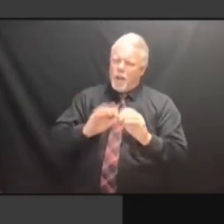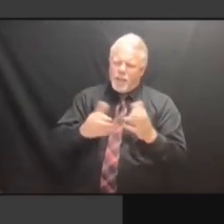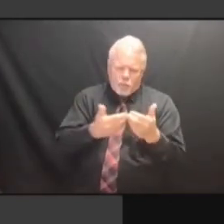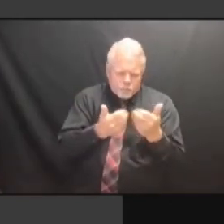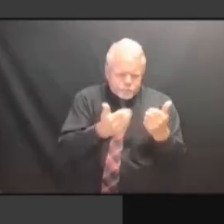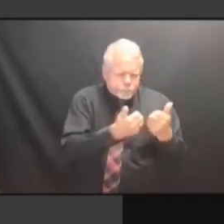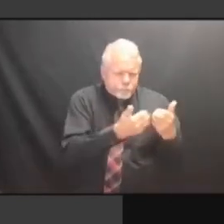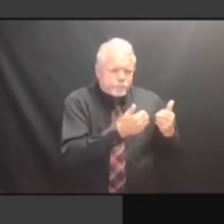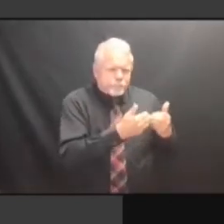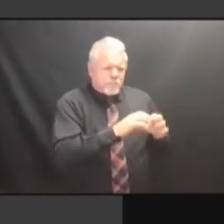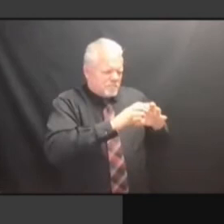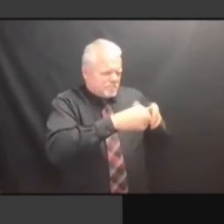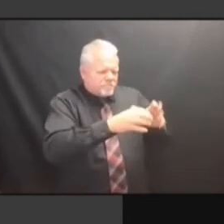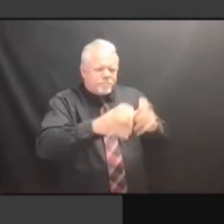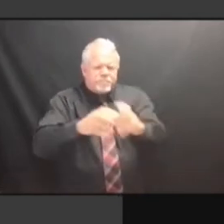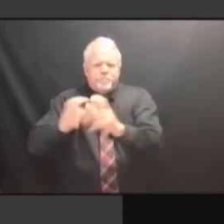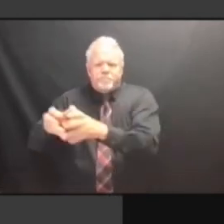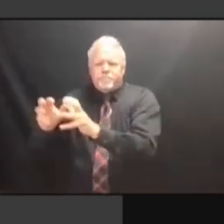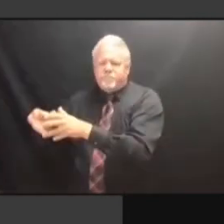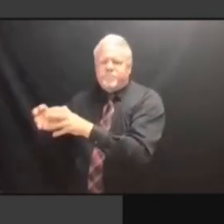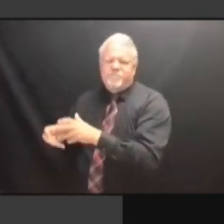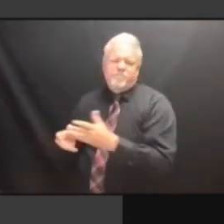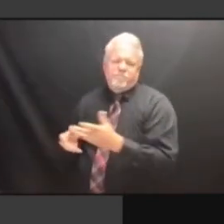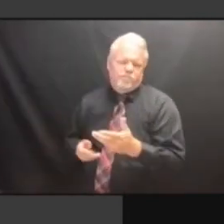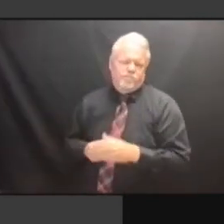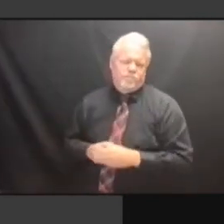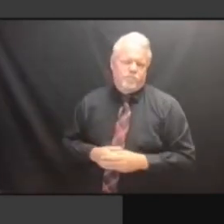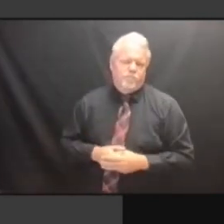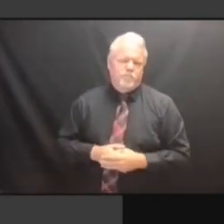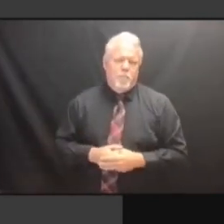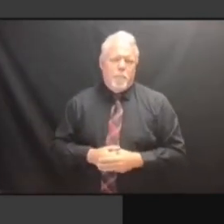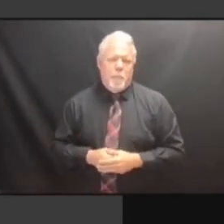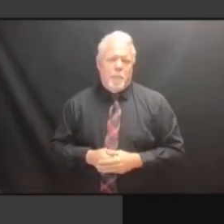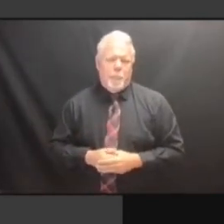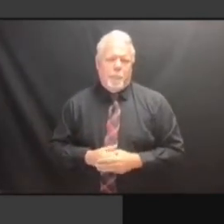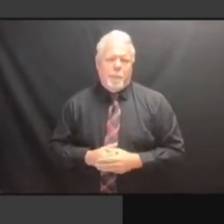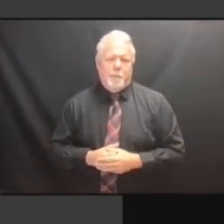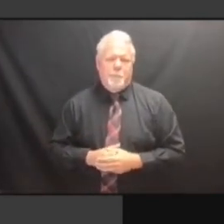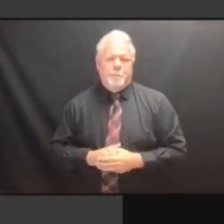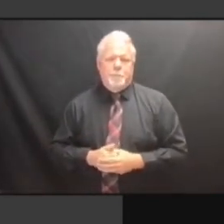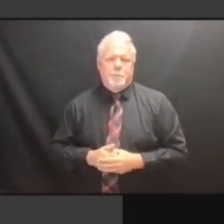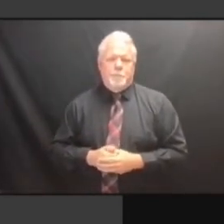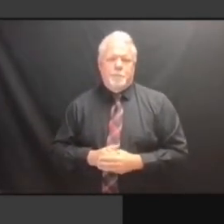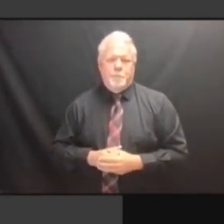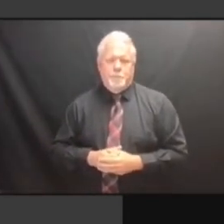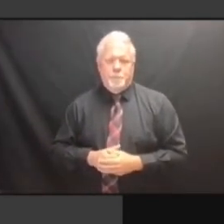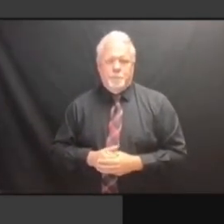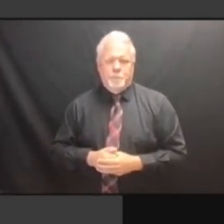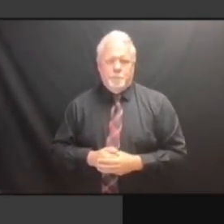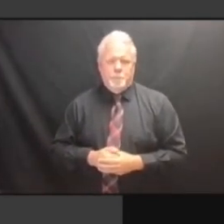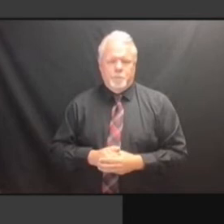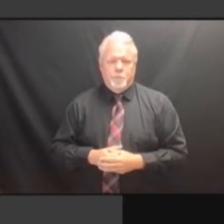WERE INVOLVED IN DETERMINING THAT, DID THEY LOOK AT THE THAT, DID THEY LOOK AT THE THAT, DID THEY LOOK AT THE BALLOT THAT, DID THEY LOOK AT THE BALLOT IMAGES, THAT, DID THEY LOOK AT THE BALLOT IMAGES, HAVE THAT, DID THEY LOOK AT THE BALLOT IMAGES, HAVE THEY BALLOT IMAGES, HAVE THEY BALLOT IMAGES, HAVE THEY VERIFIED BALLOT IMAGES, HAVE THEY VERIFIED ALL BALLOT IMAGES, HAVE THEY VERIFIED ALL THE BALLOT IMAGES, HAVE THEY VERIFIED ALL THE BALLOTS BALLOT IMAGES, HAVE THEY VERIFIED ALL THE BALLOTS WERE, VERIFIED ALL THE BALLOTS WERE, VERIFIED ALL THE BALLOTS WERE, YOU VERIFIED ALL THE BALLOTS WERE, YOU KNOW VERIFIED ALL THE BALLOTS WERE, YOU KNOW -- VERIFIED ALL THE BALLOTS WERE, YOU KNOW -- THE VERIFIED ALL THE BALLOTS WERE, YOU KNOW -- THE VOTES VERIFIED ALL THE BALLOTS WERE, YOU KNOW -- THE VOTES WERE